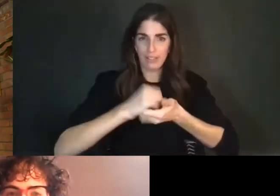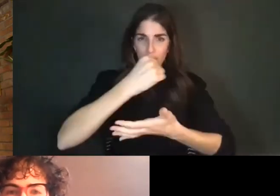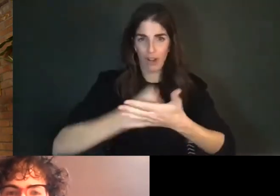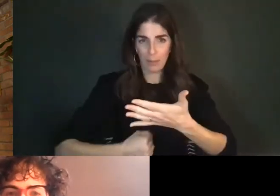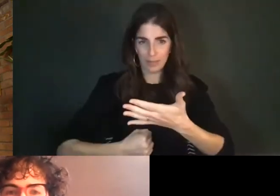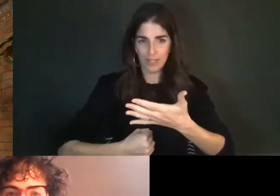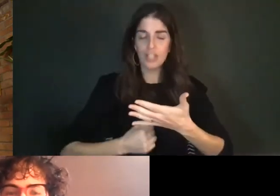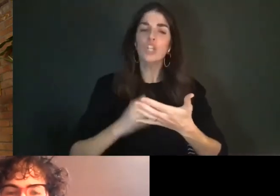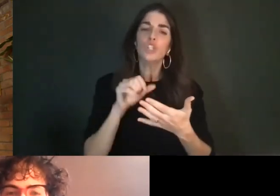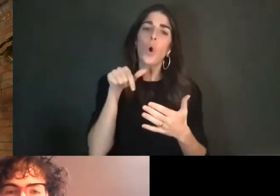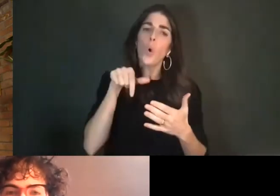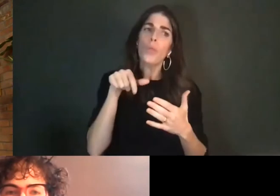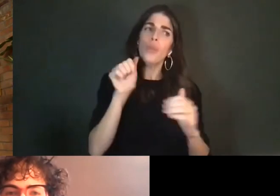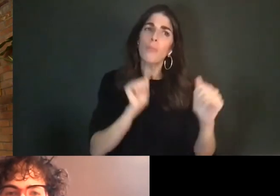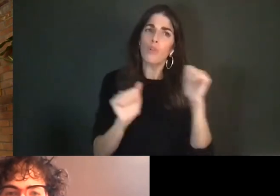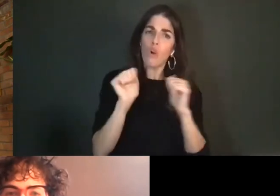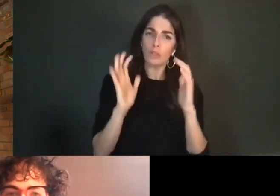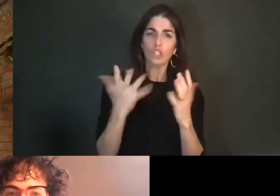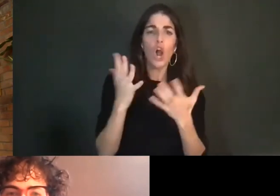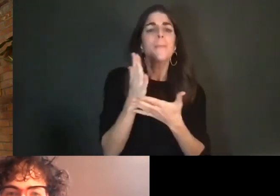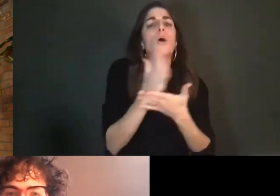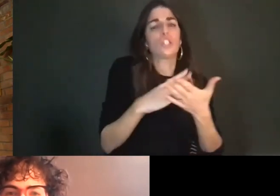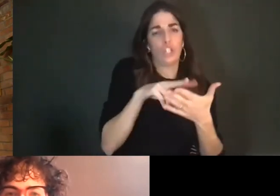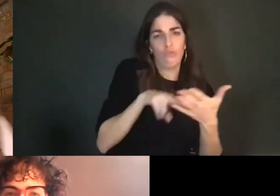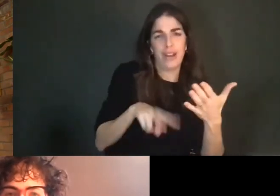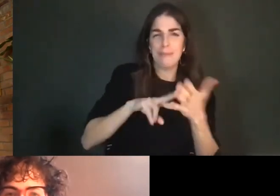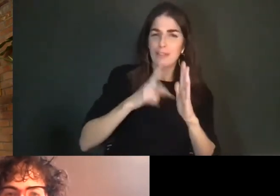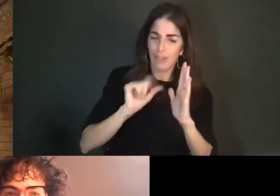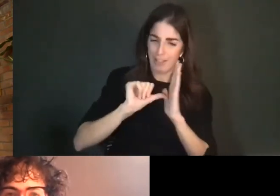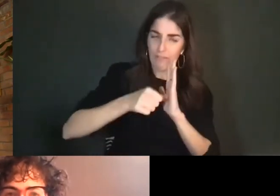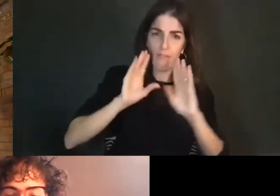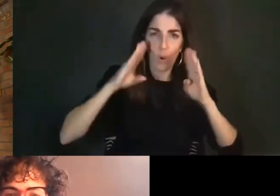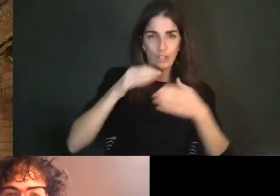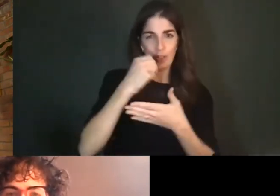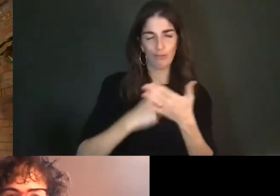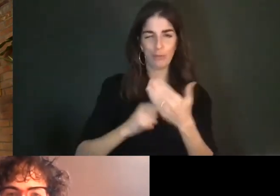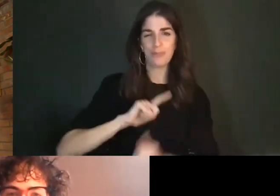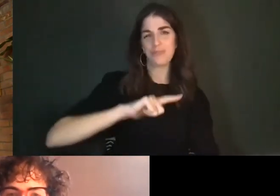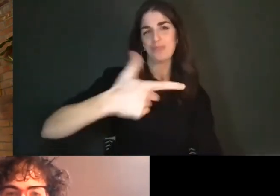read helps draw attention to the script itself that underlines the performance.